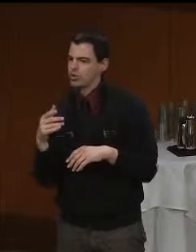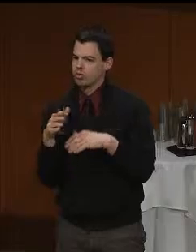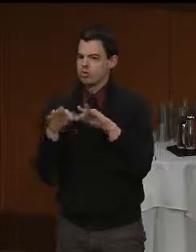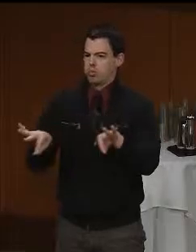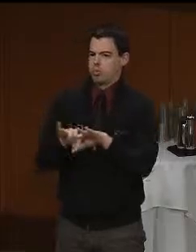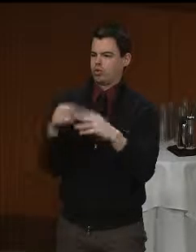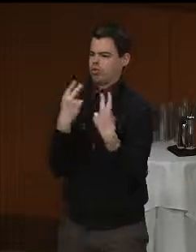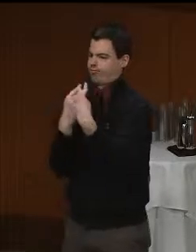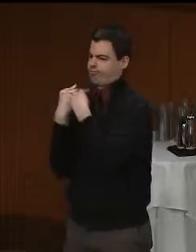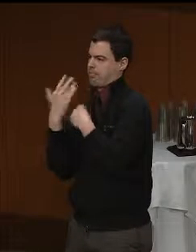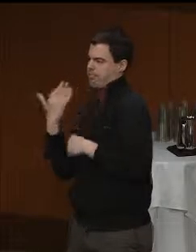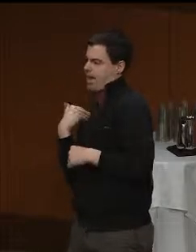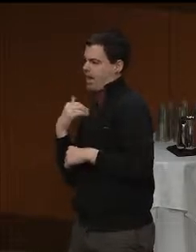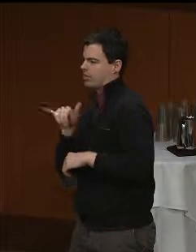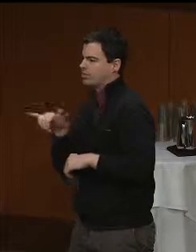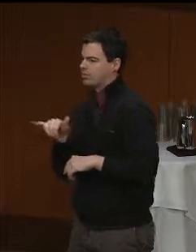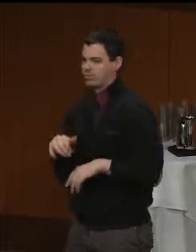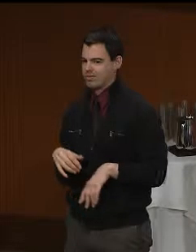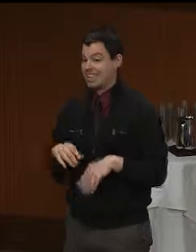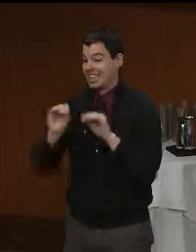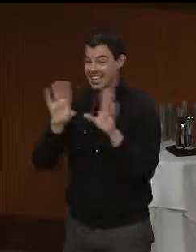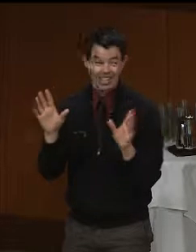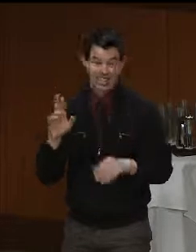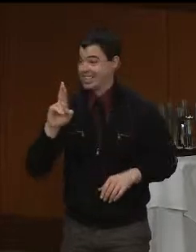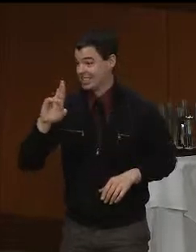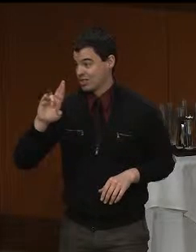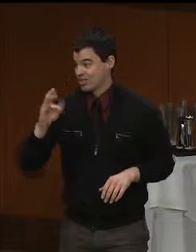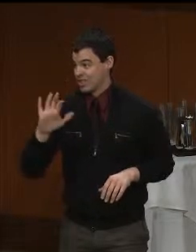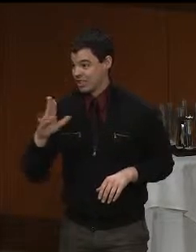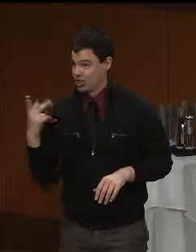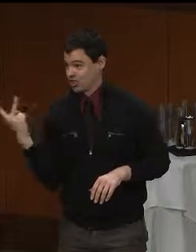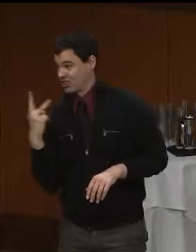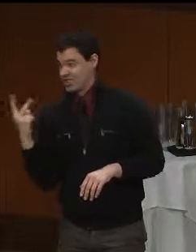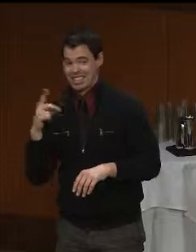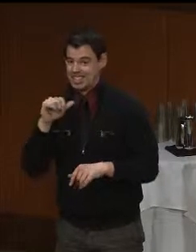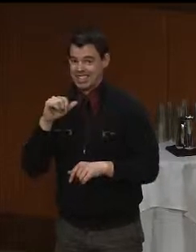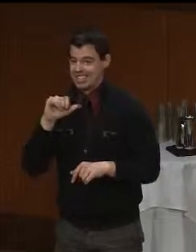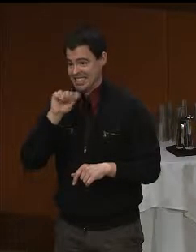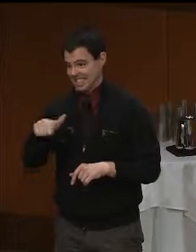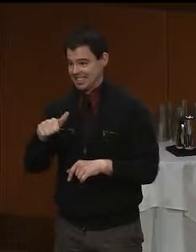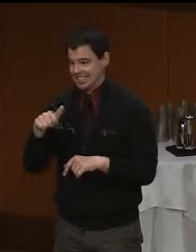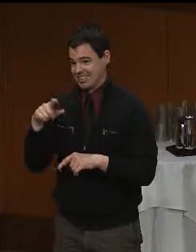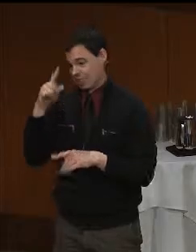Rich and I did not synchronize our remarks so you're going to hear this a second time.